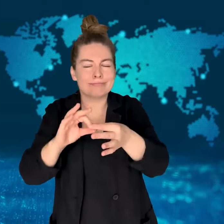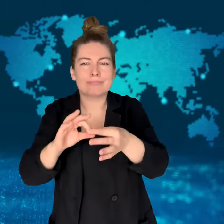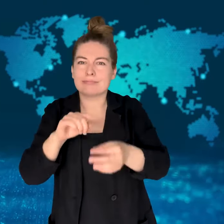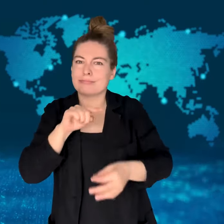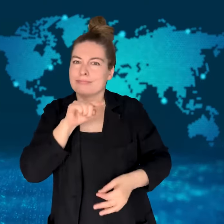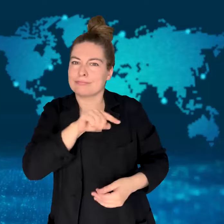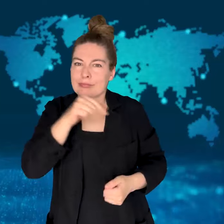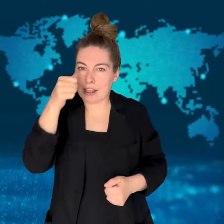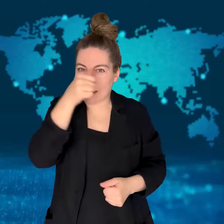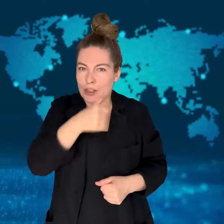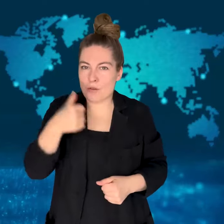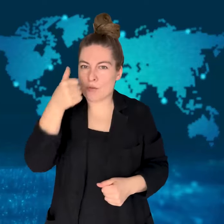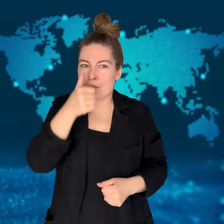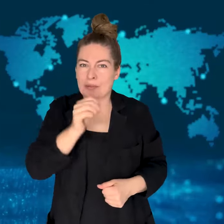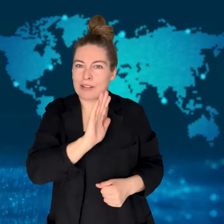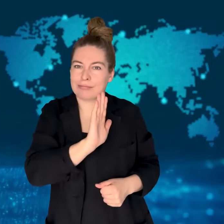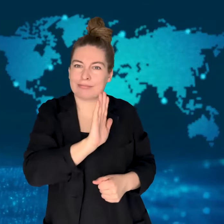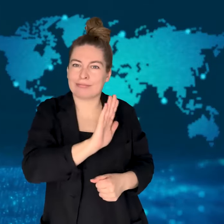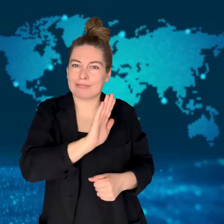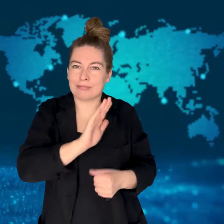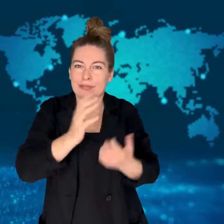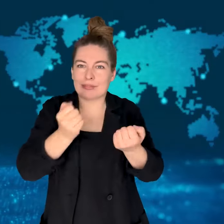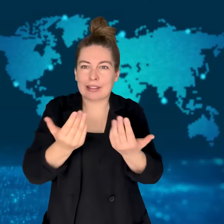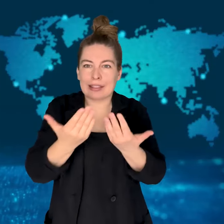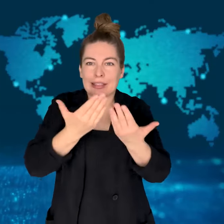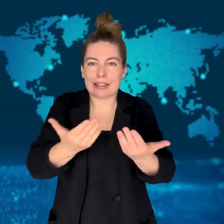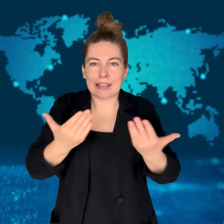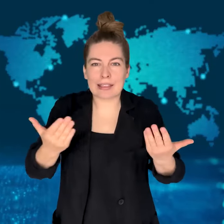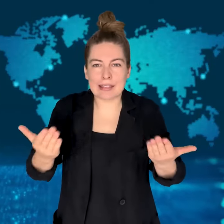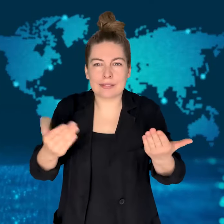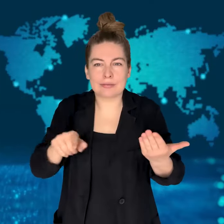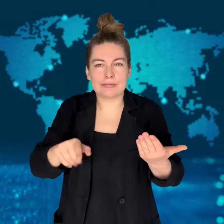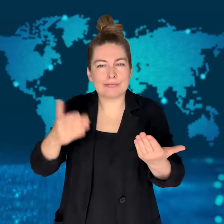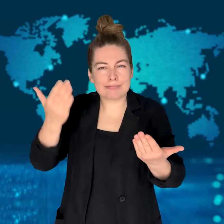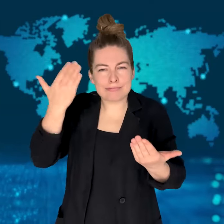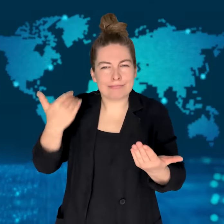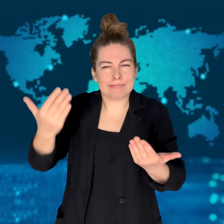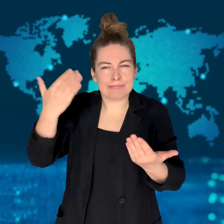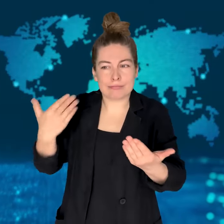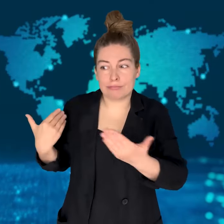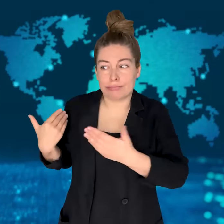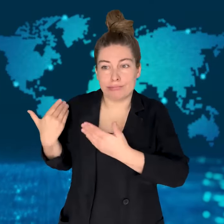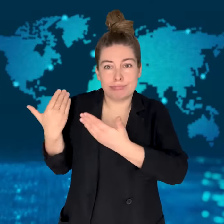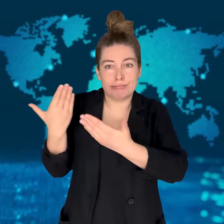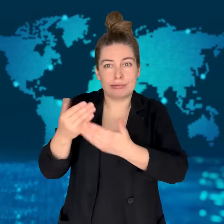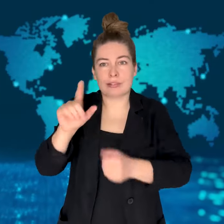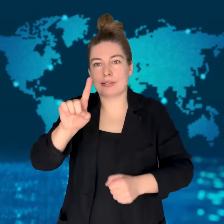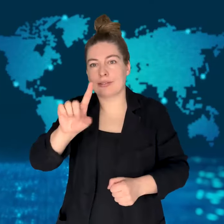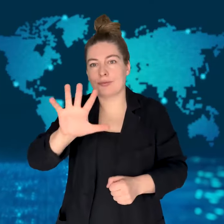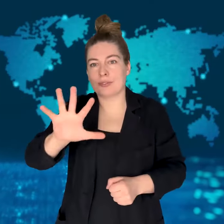its Ethiopian artifacts that have been kept in secrecy for 150 years.